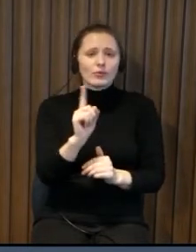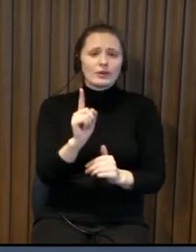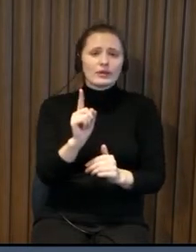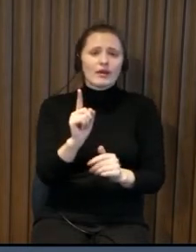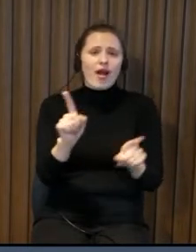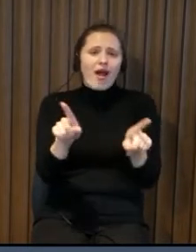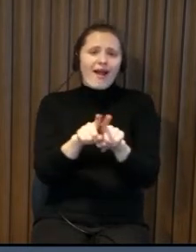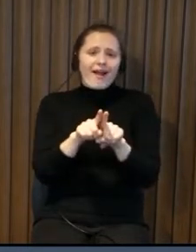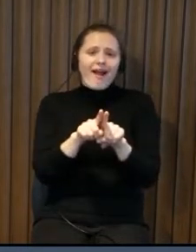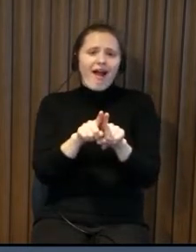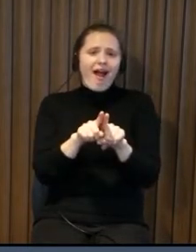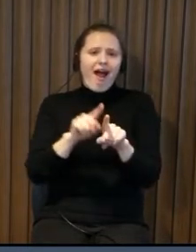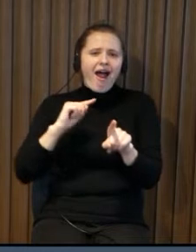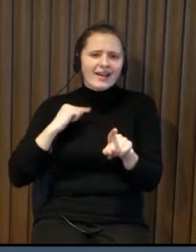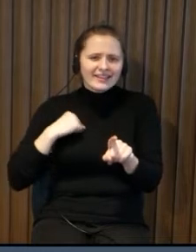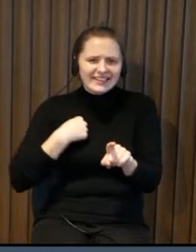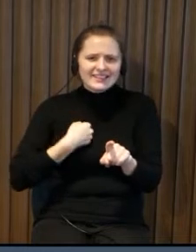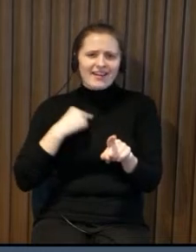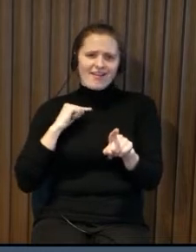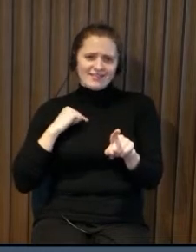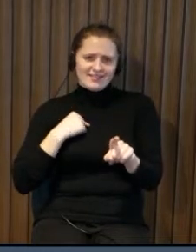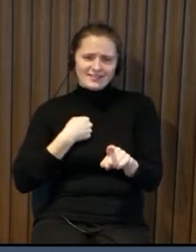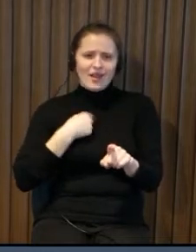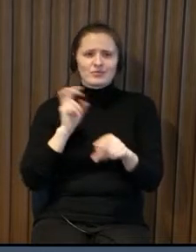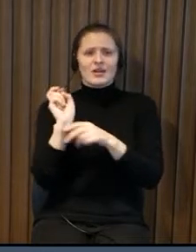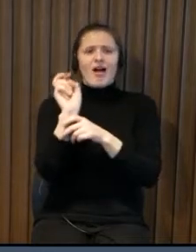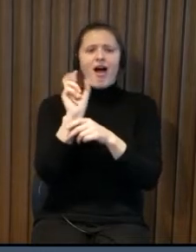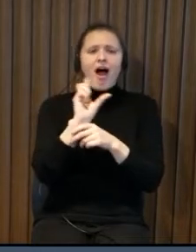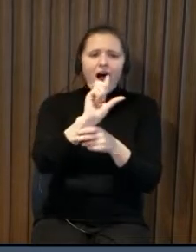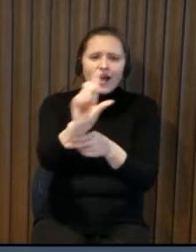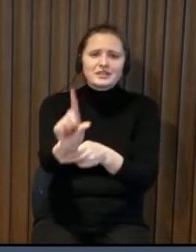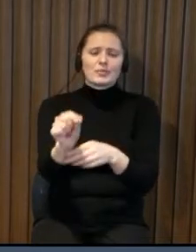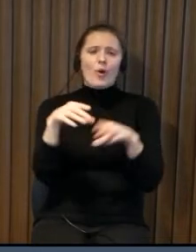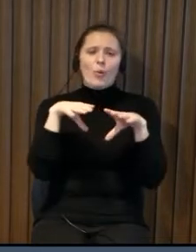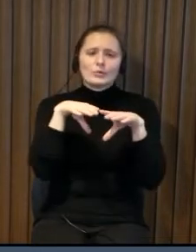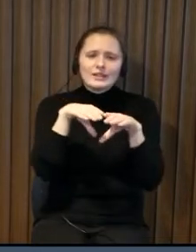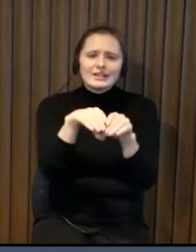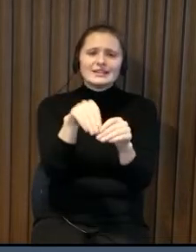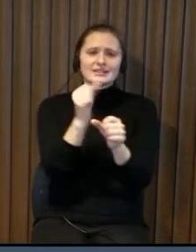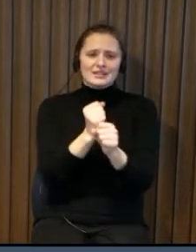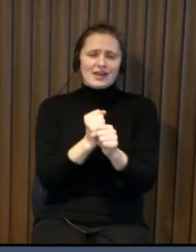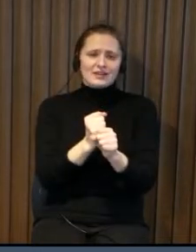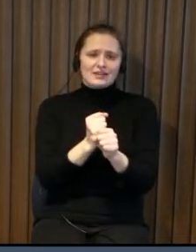is a struggle for you this is a challenge for you to to get there to get to your workplace